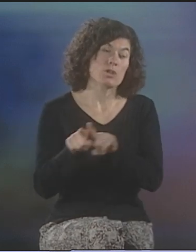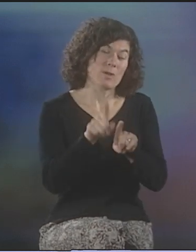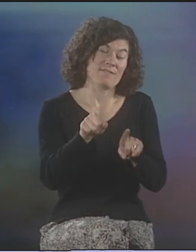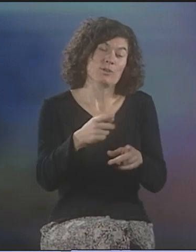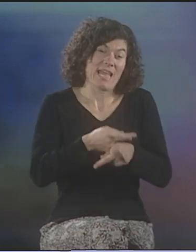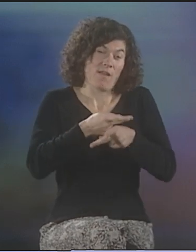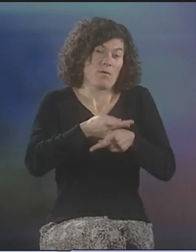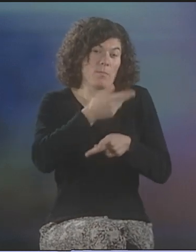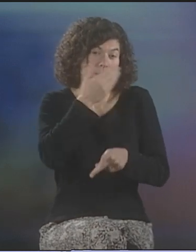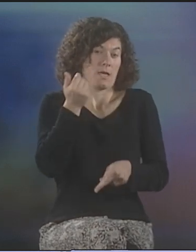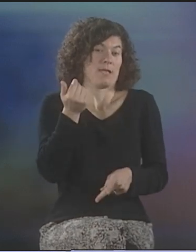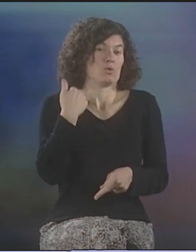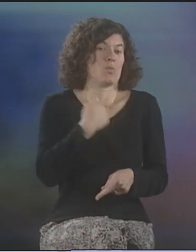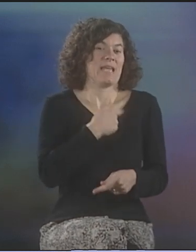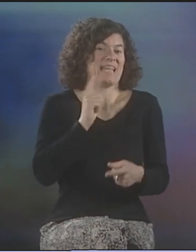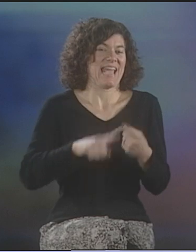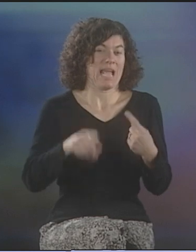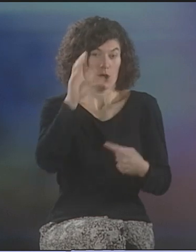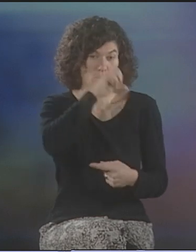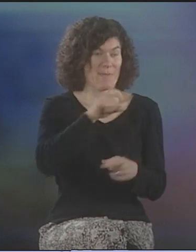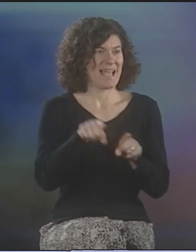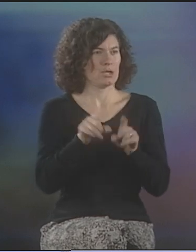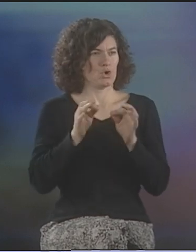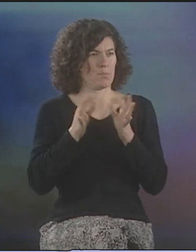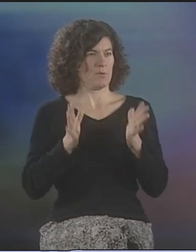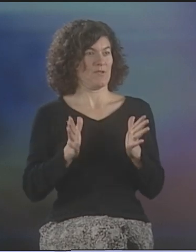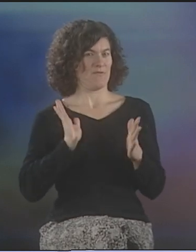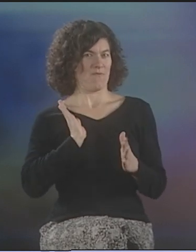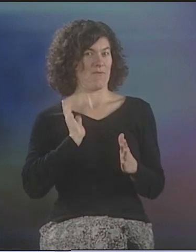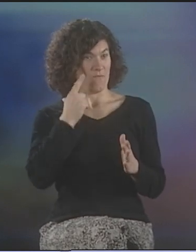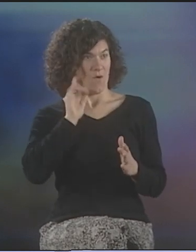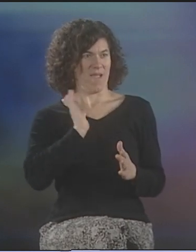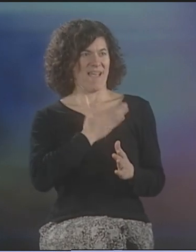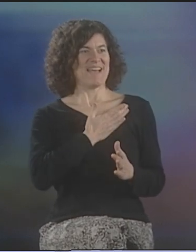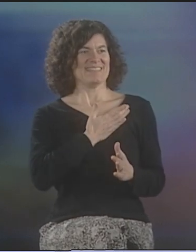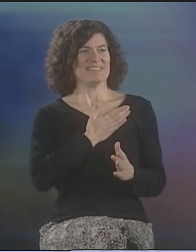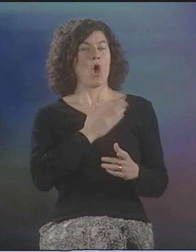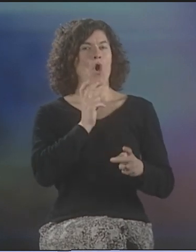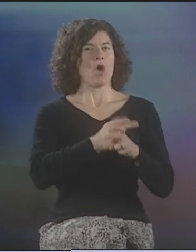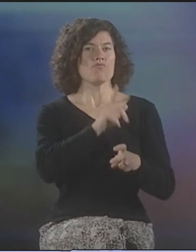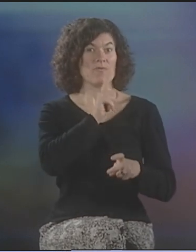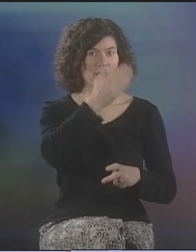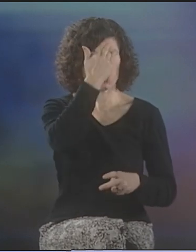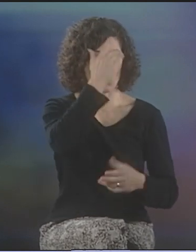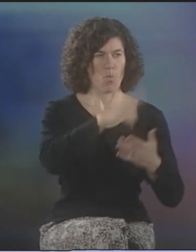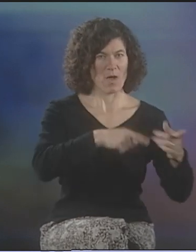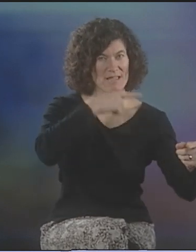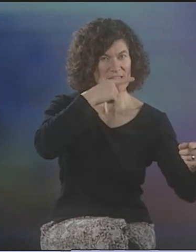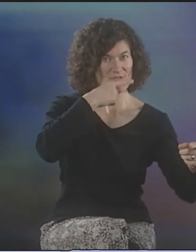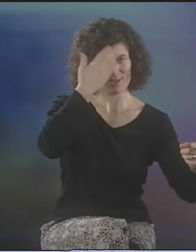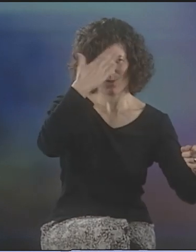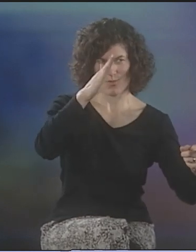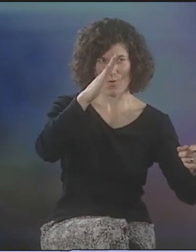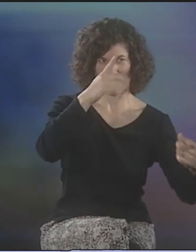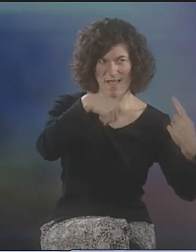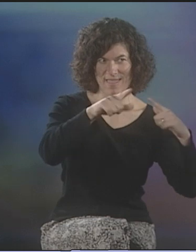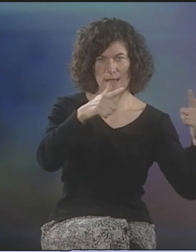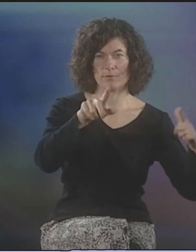YEAH, WE--WE AS INTERPRETERS HAD TO BE CAREFUL, BECAUSE YOU CAN'T ASSUME THAT JUST BECAUSE WE KNOW SIGN LANGUAGE, WE CAN ANTICIPATE